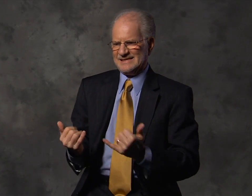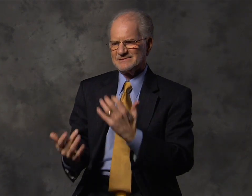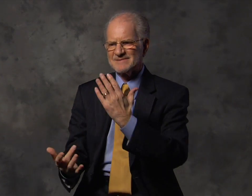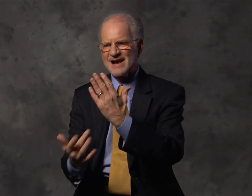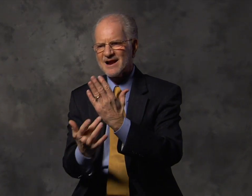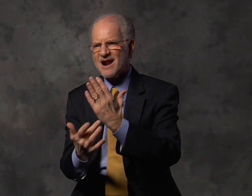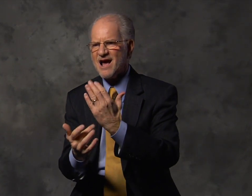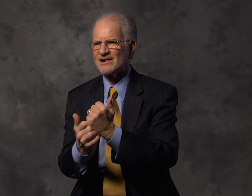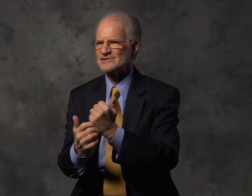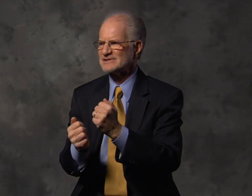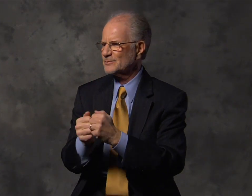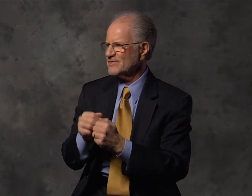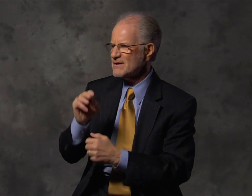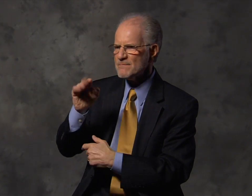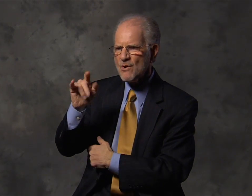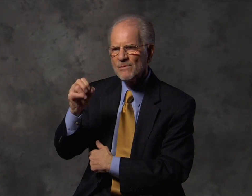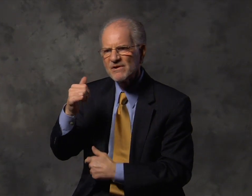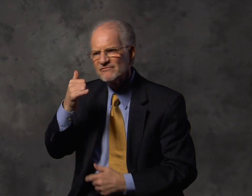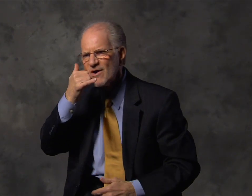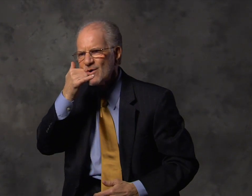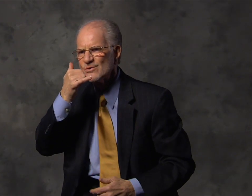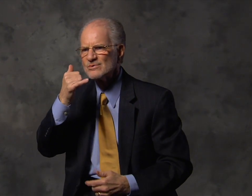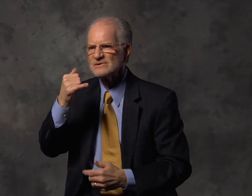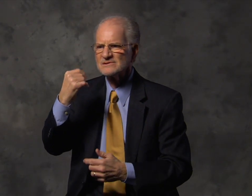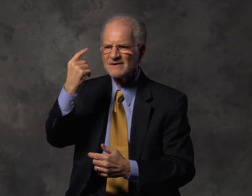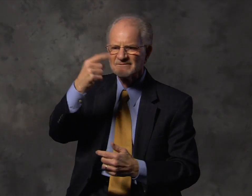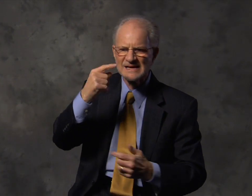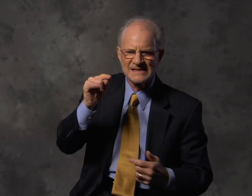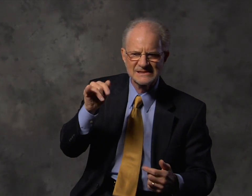hurwitz: with today's technologies, with mobile